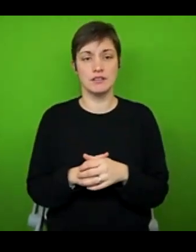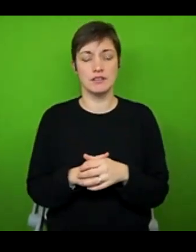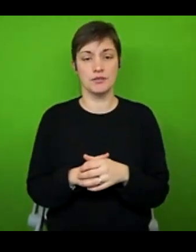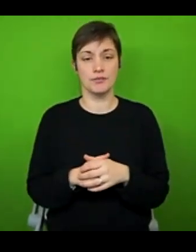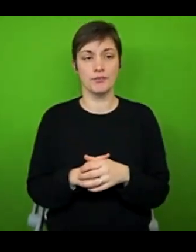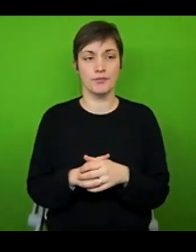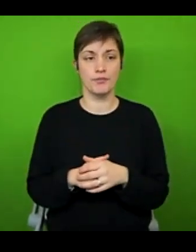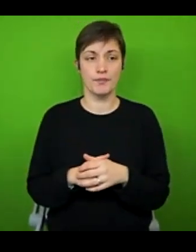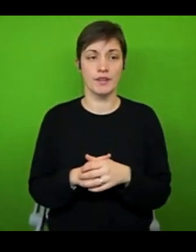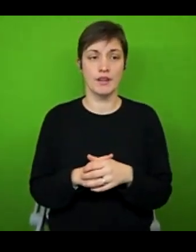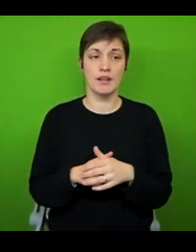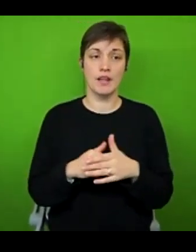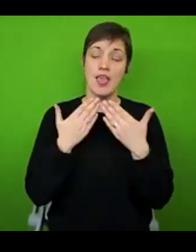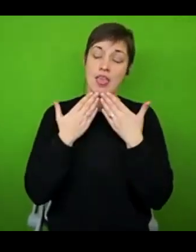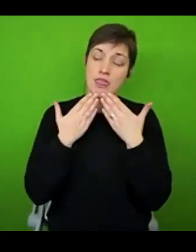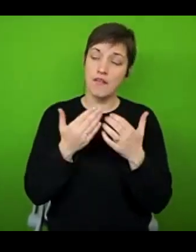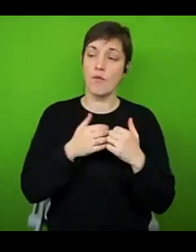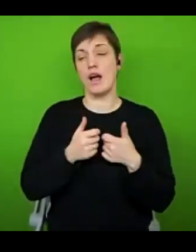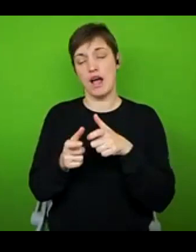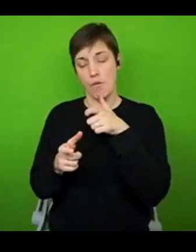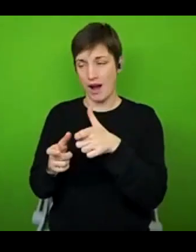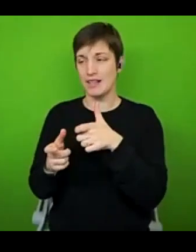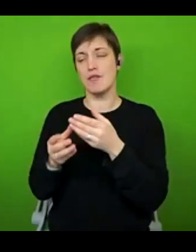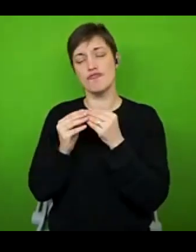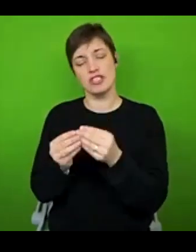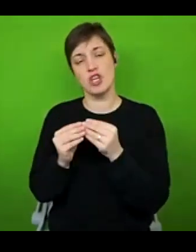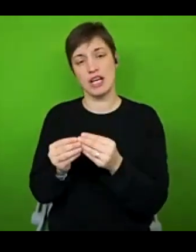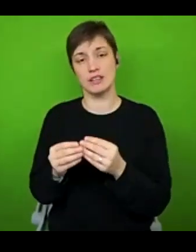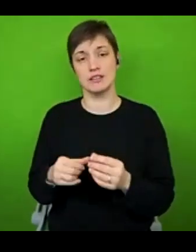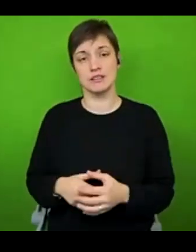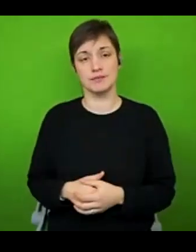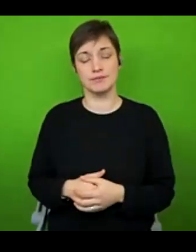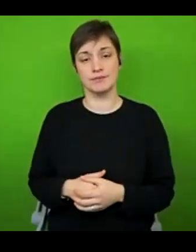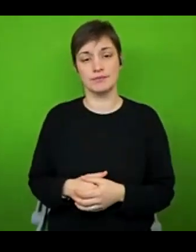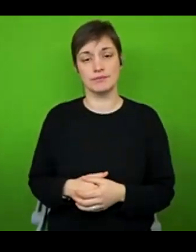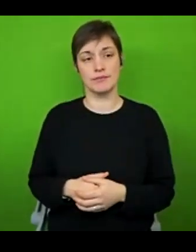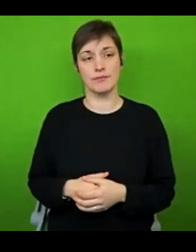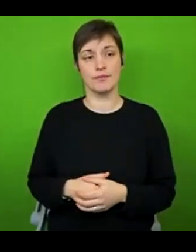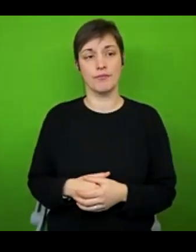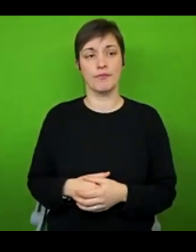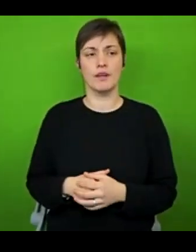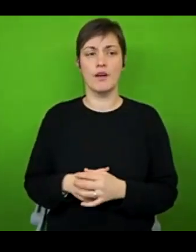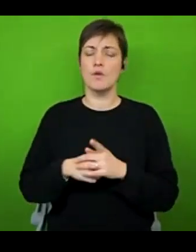you very much for your kind words, I really appreciate it. And what is your advice regarding applying for jobs?